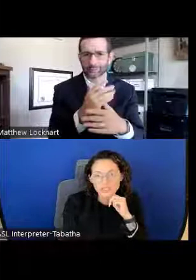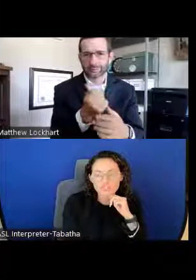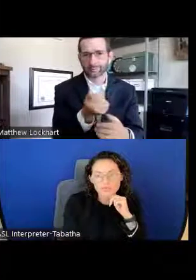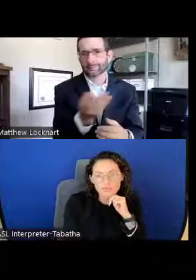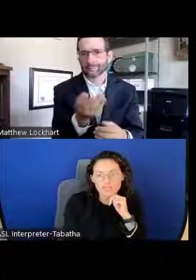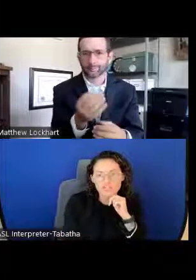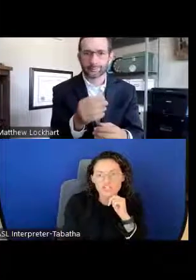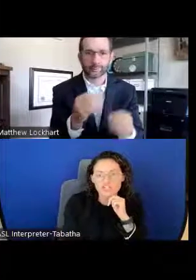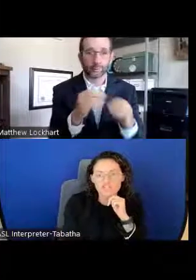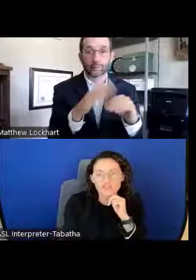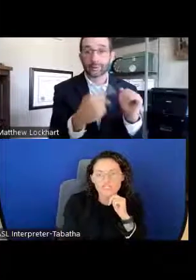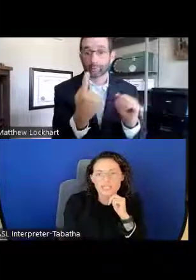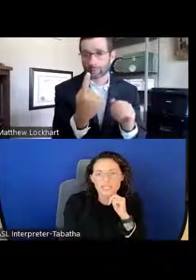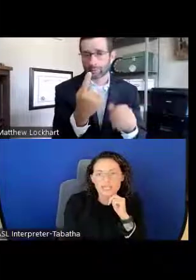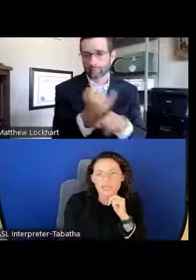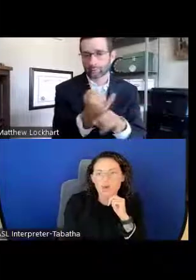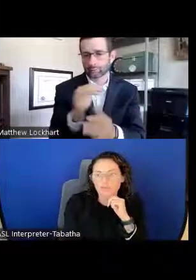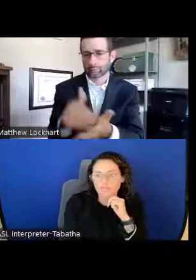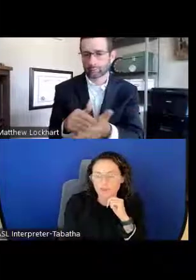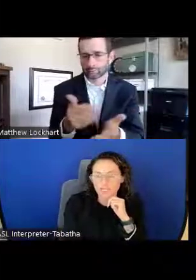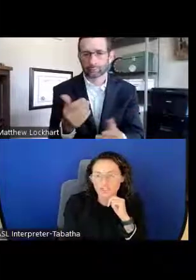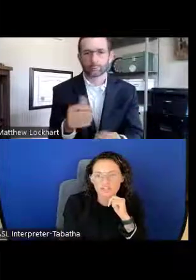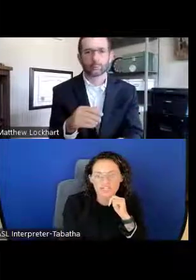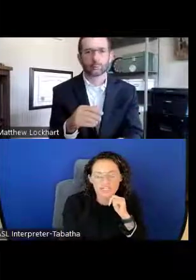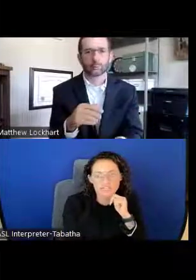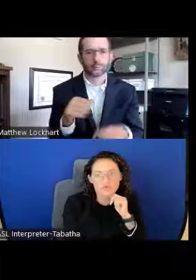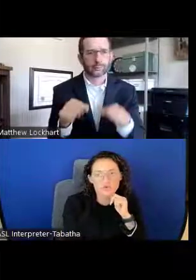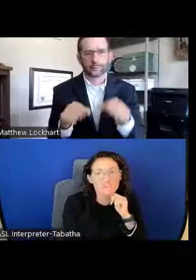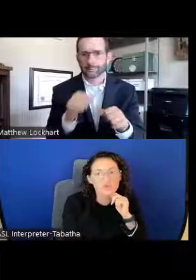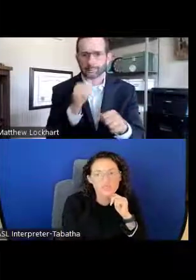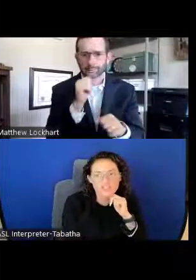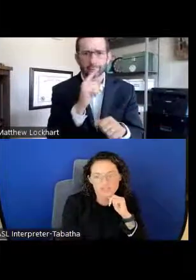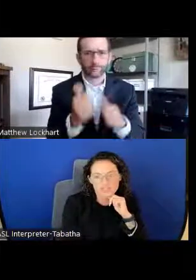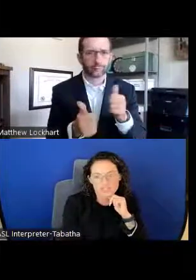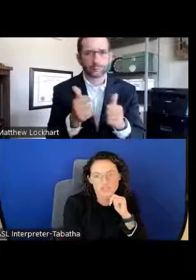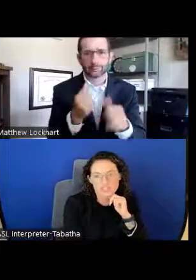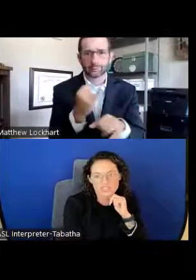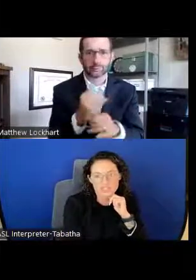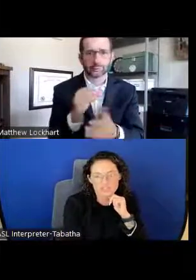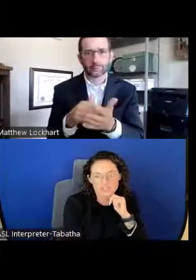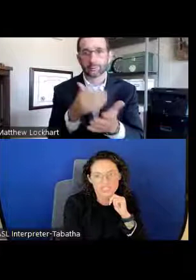So sometimes research feels like it can overlap, and it could fit into a few different Institutes and Centers.